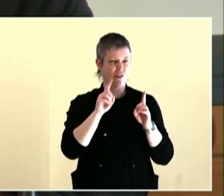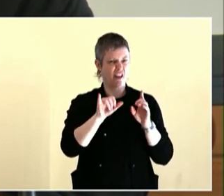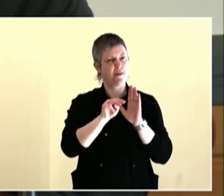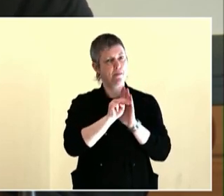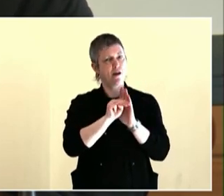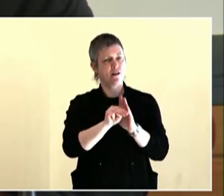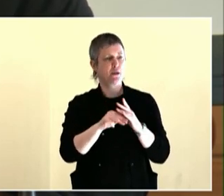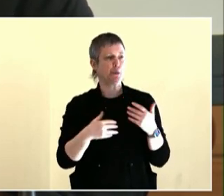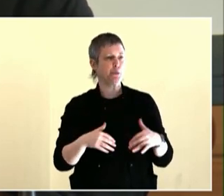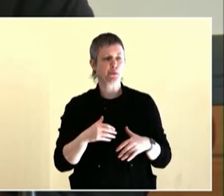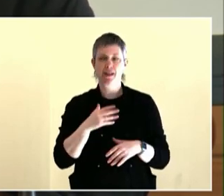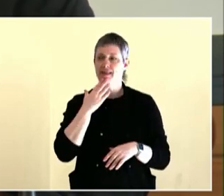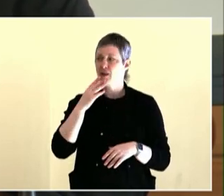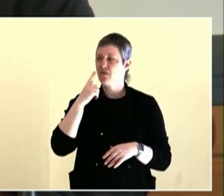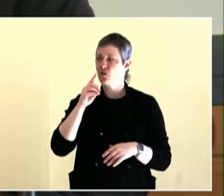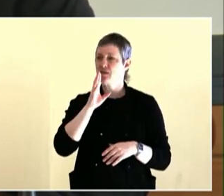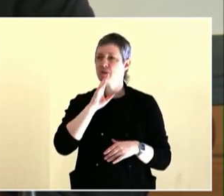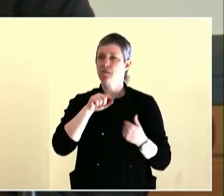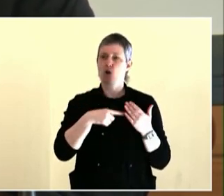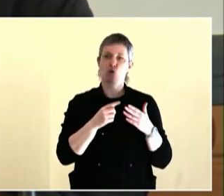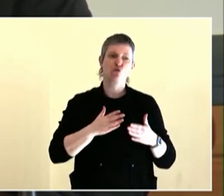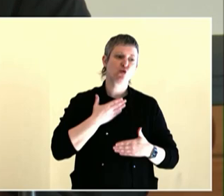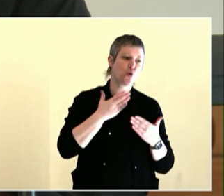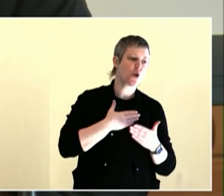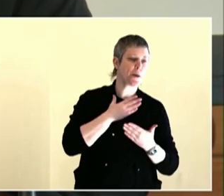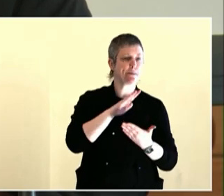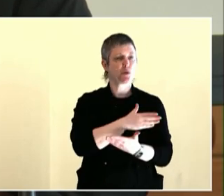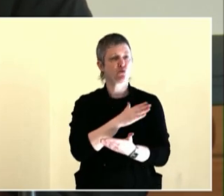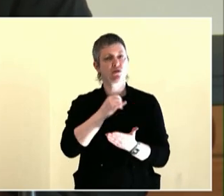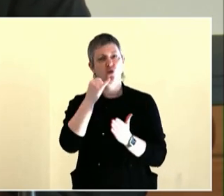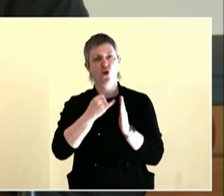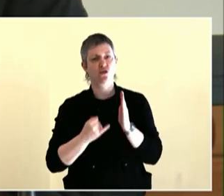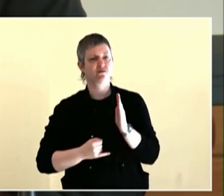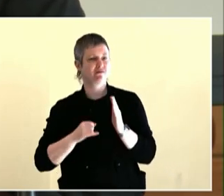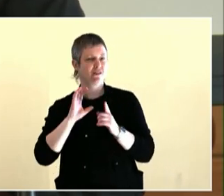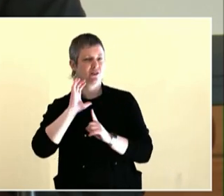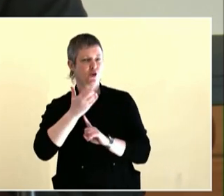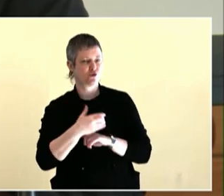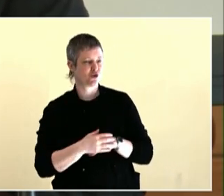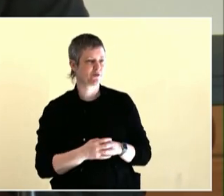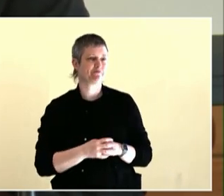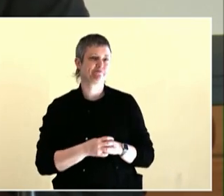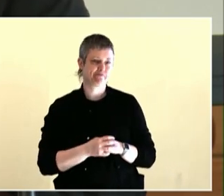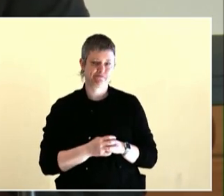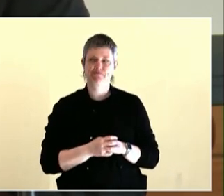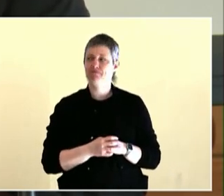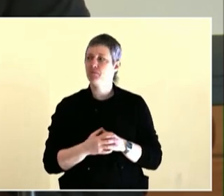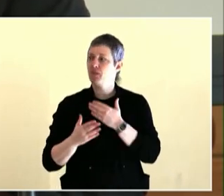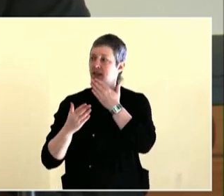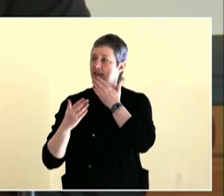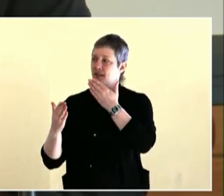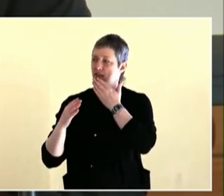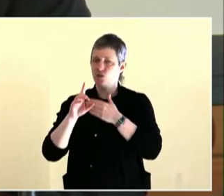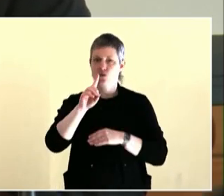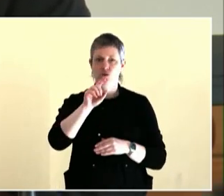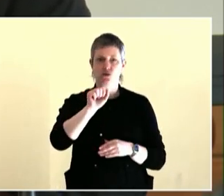And those nongeographic neighborhoods in Portland doing that good work, they need that support.